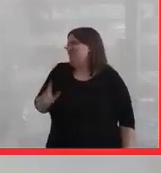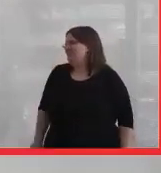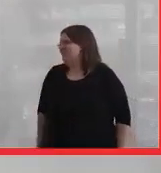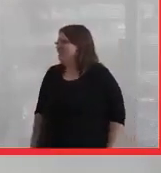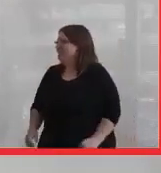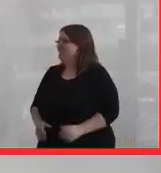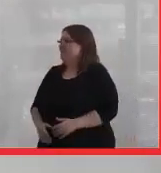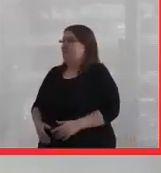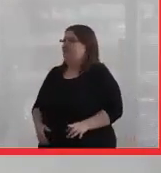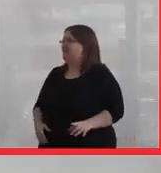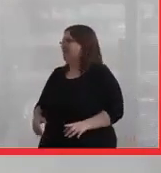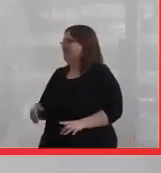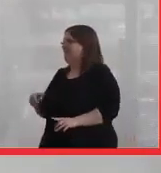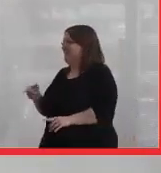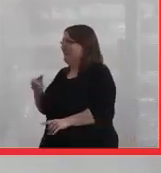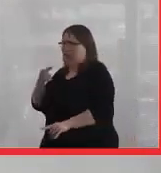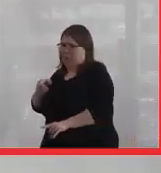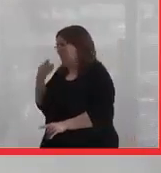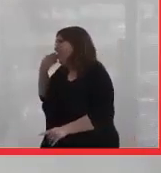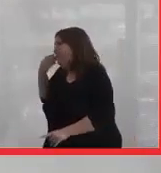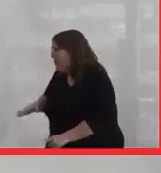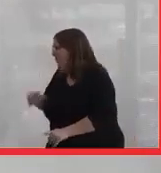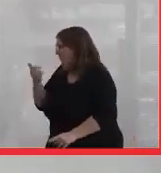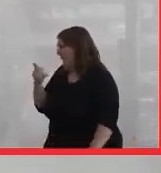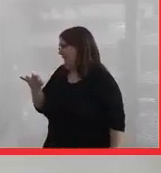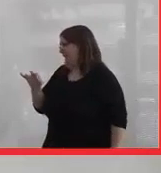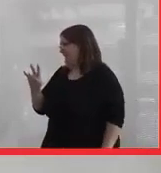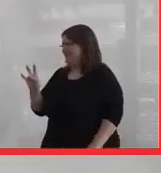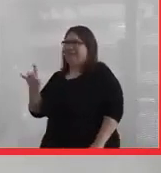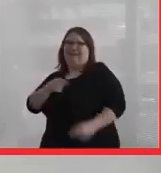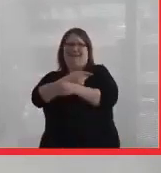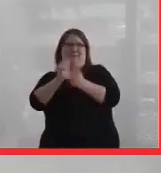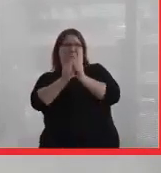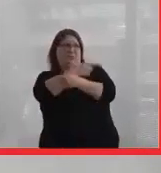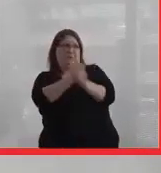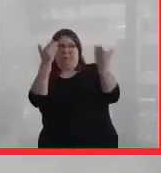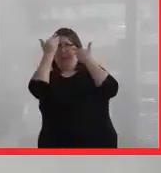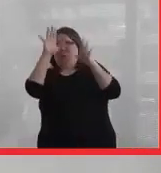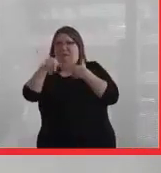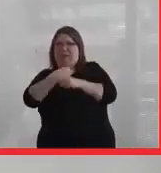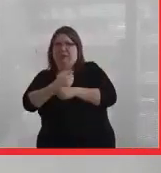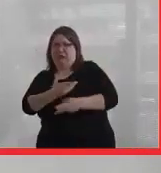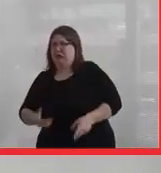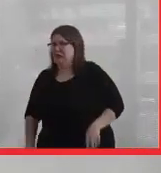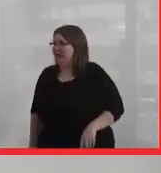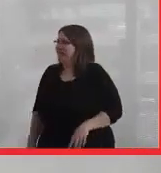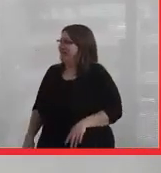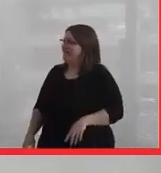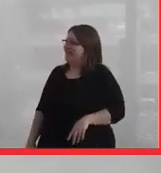You don't even know about 1978, most of you. Yeah.